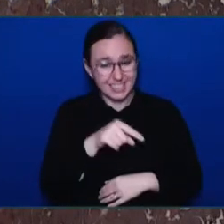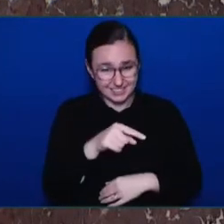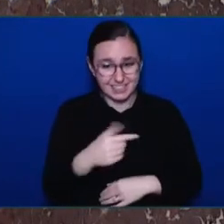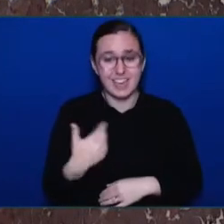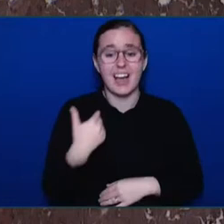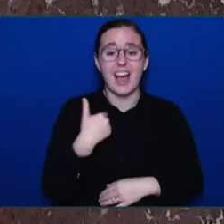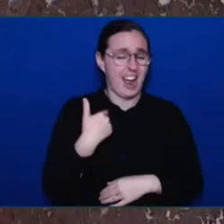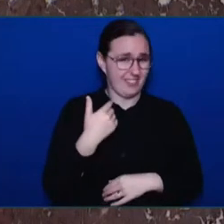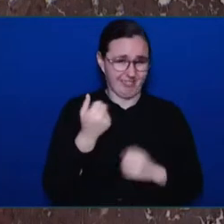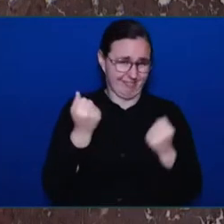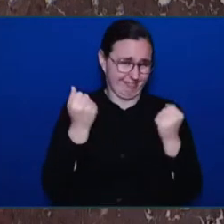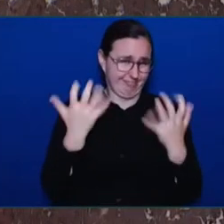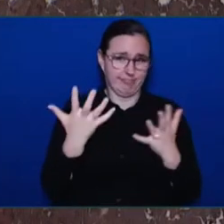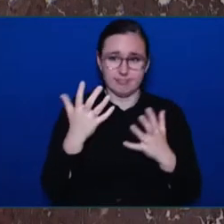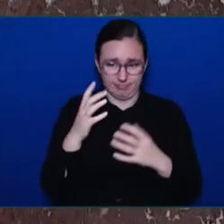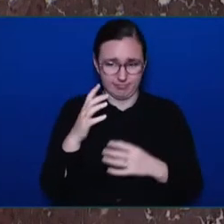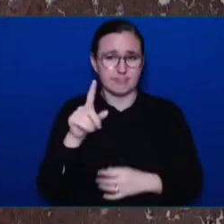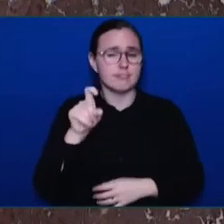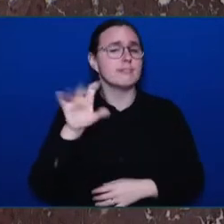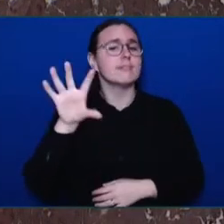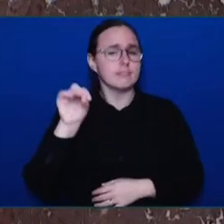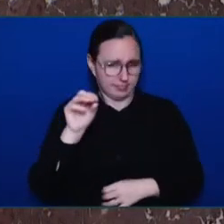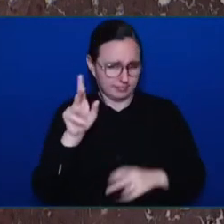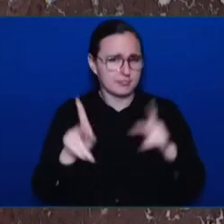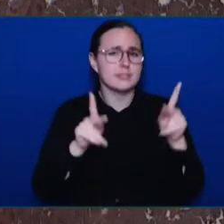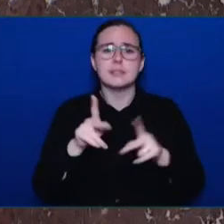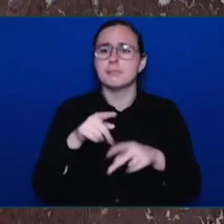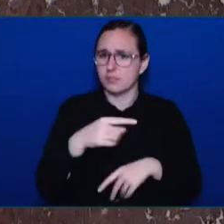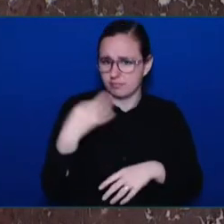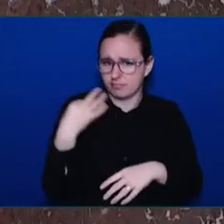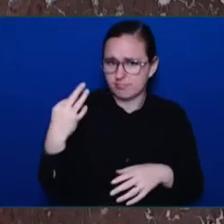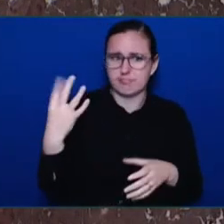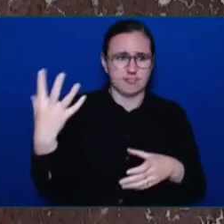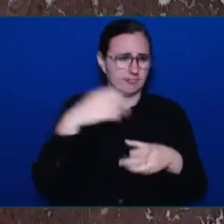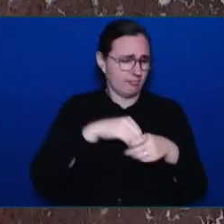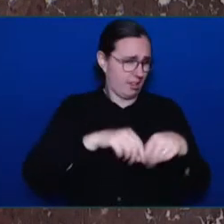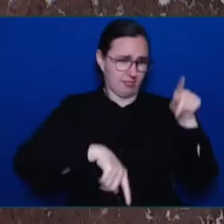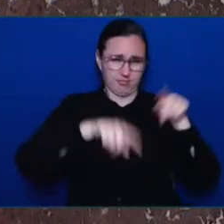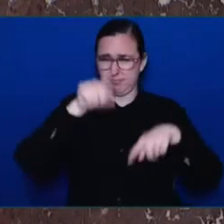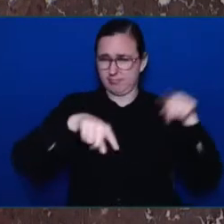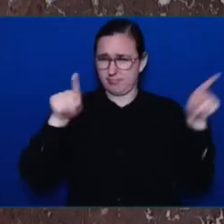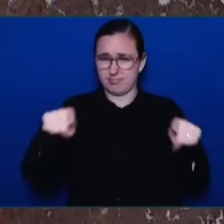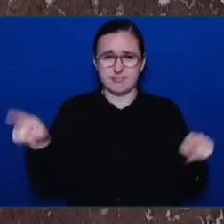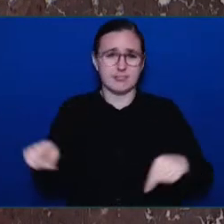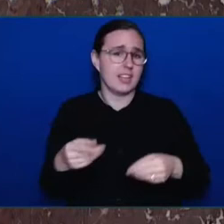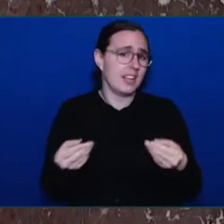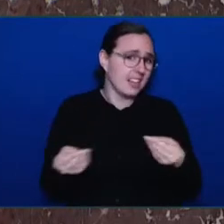From 21 impressively trained facilitators to case coordinators who shepherd cases through